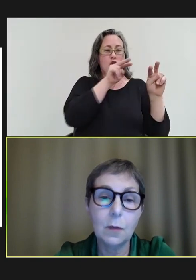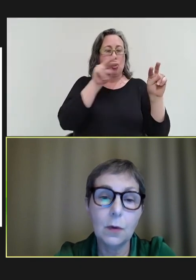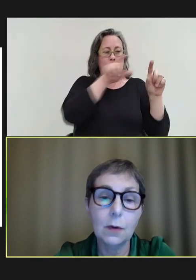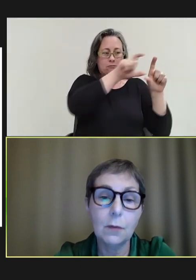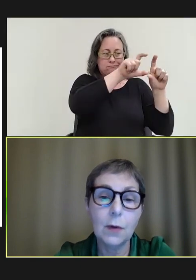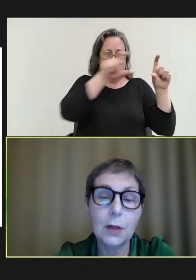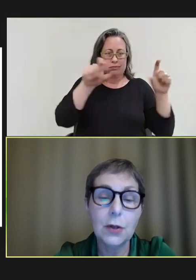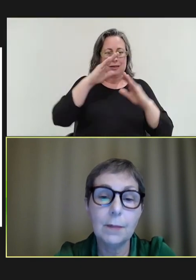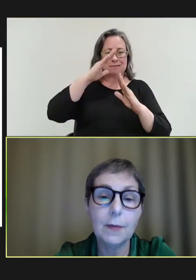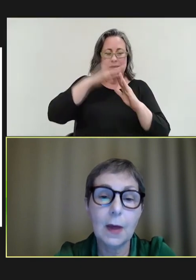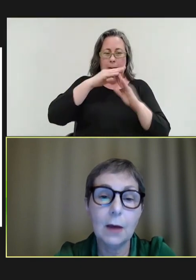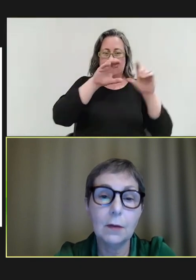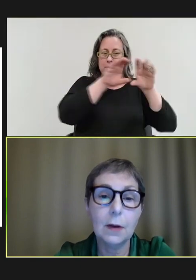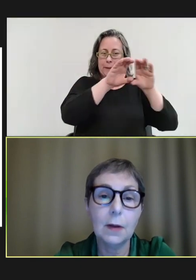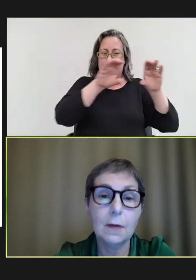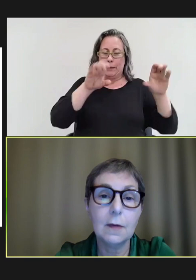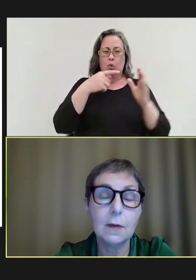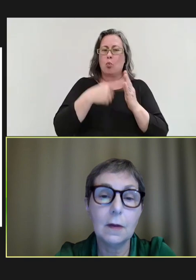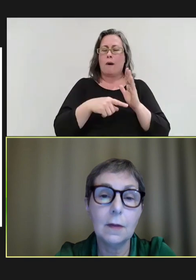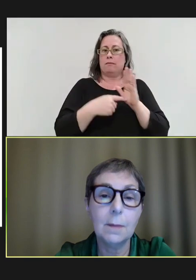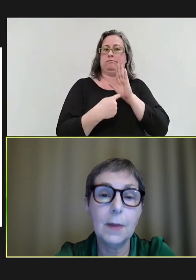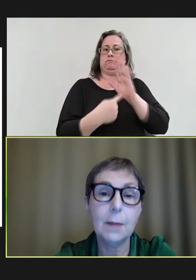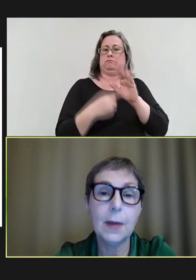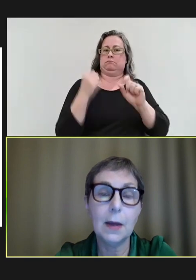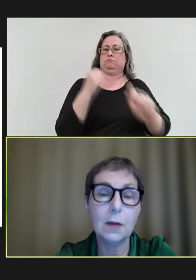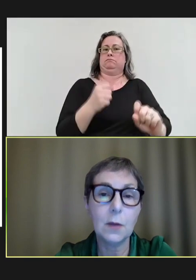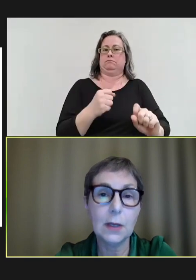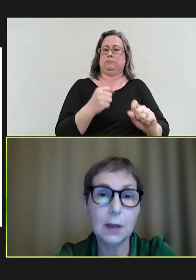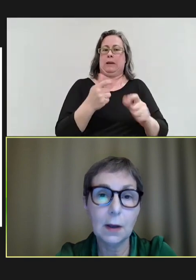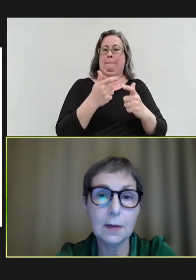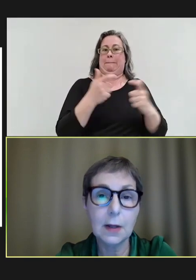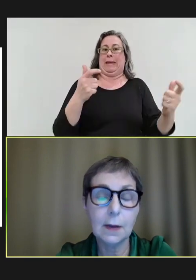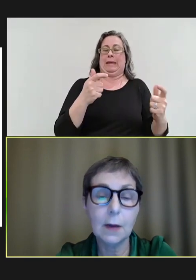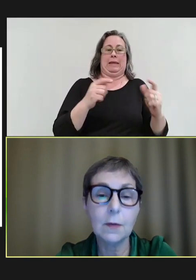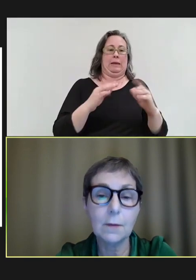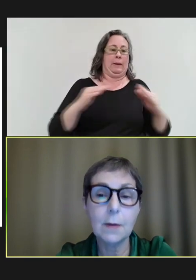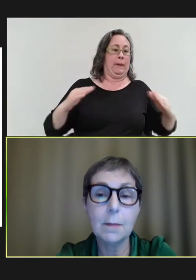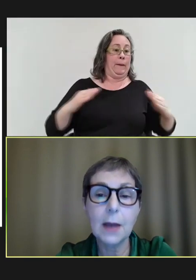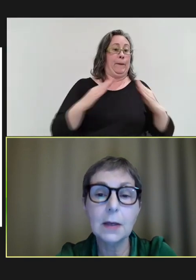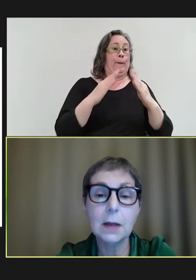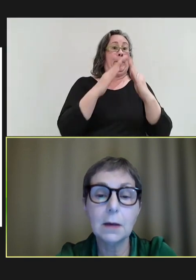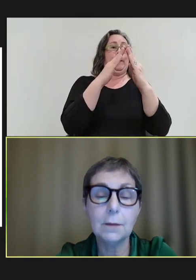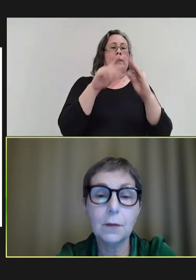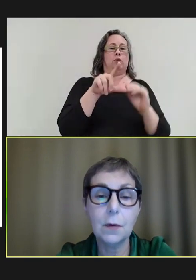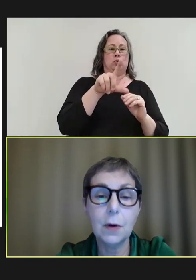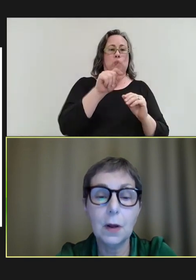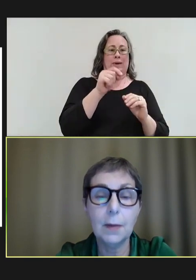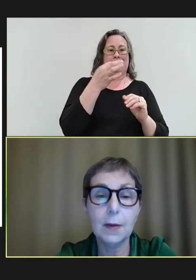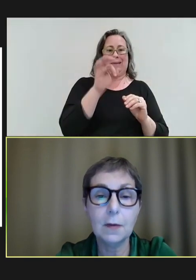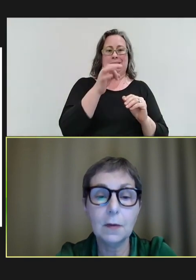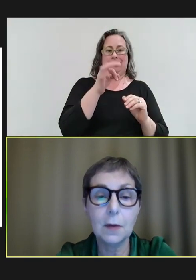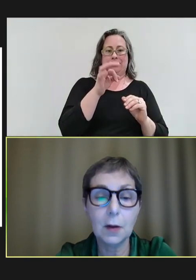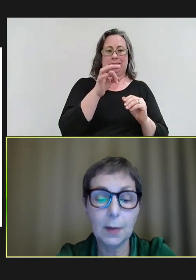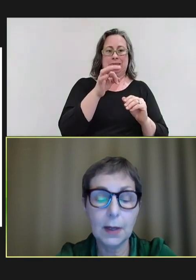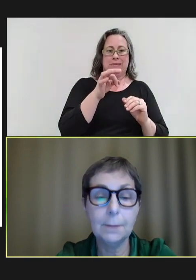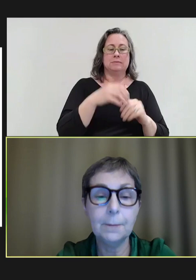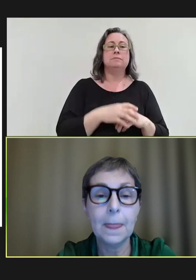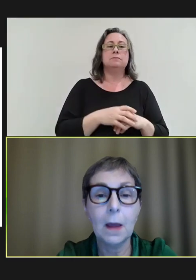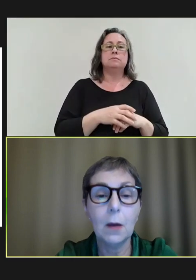what really jumps out is the big peak in 2019. That was a very bad year for measles globally.